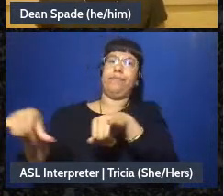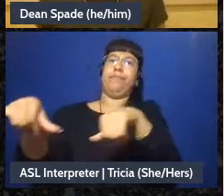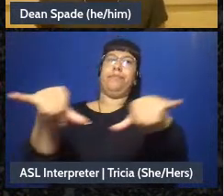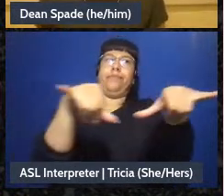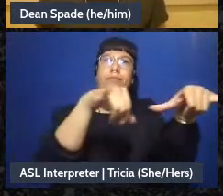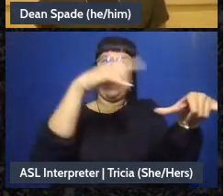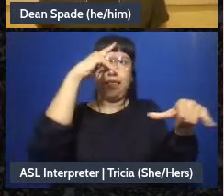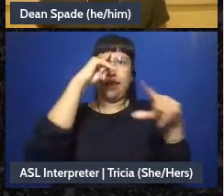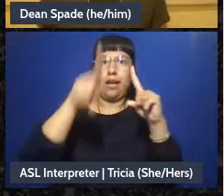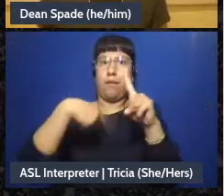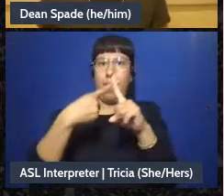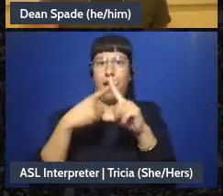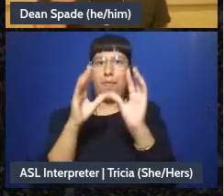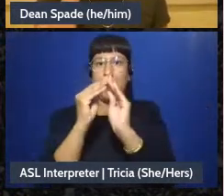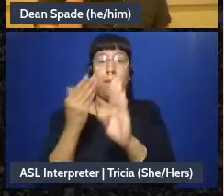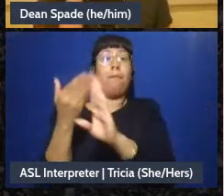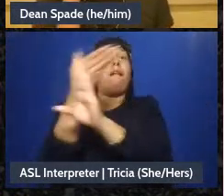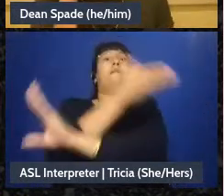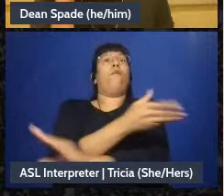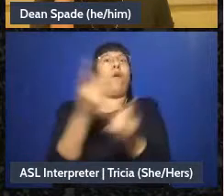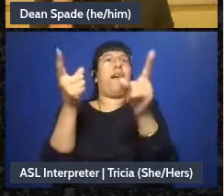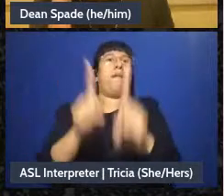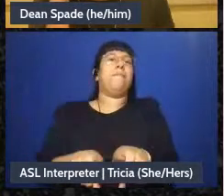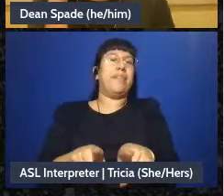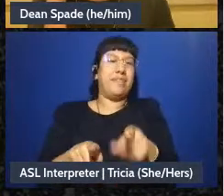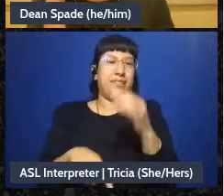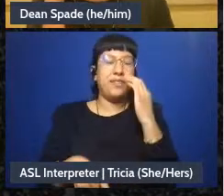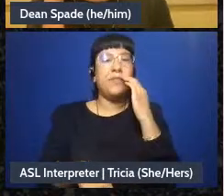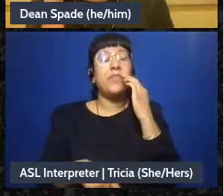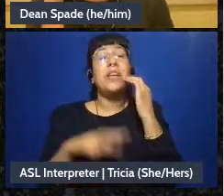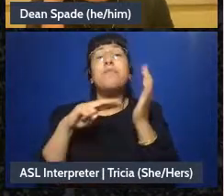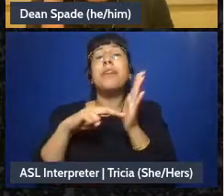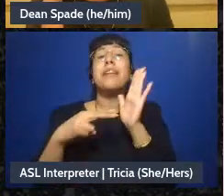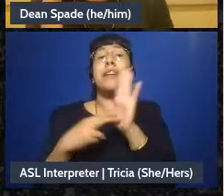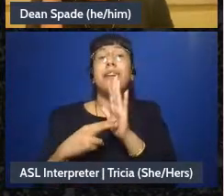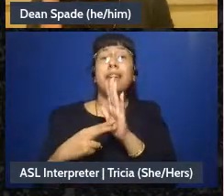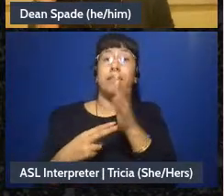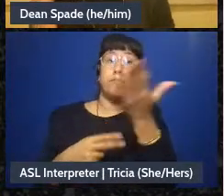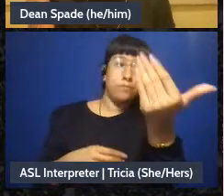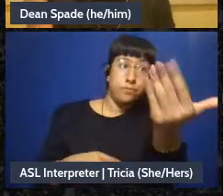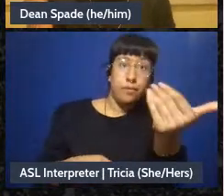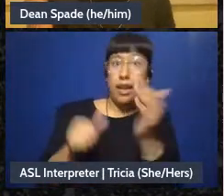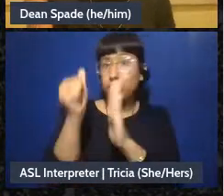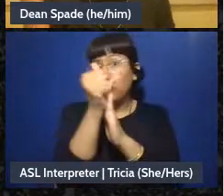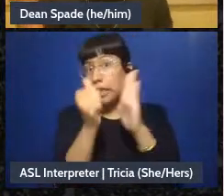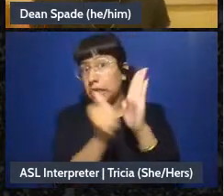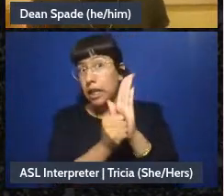ahead? And one part of that is asking people for agenda items ahead, so that could be on the signal